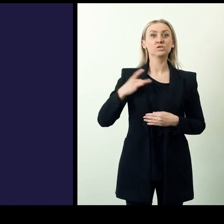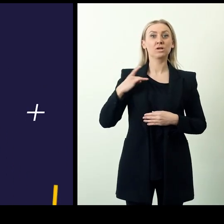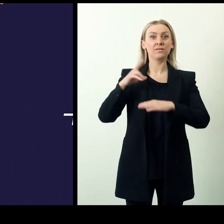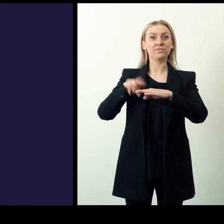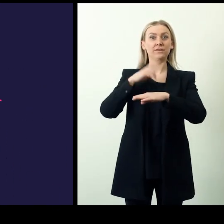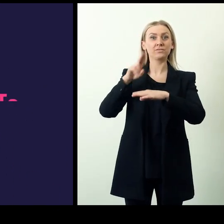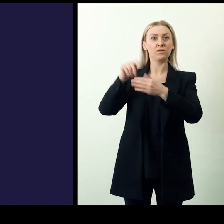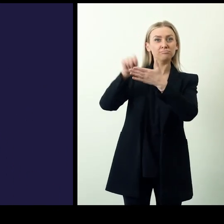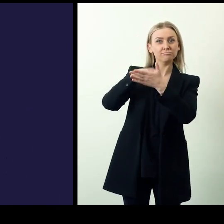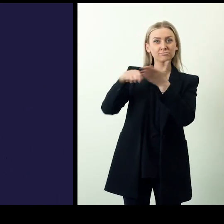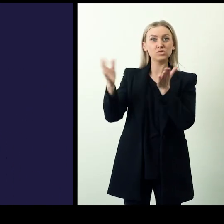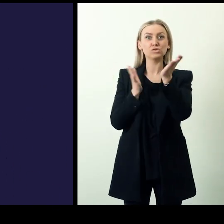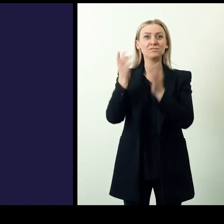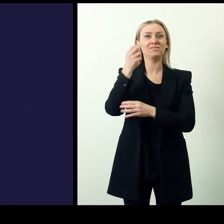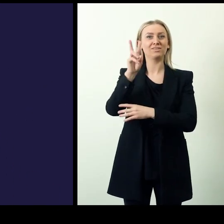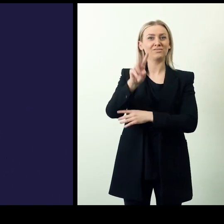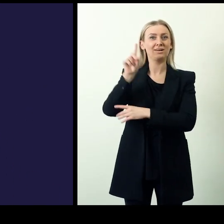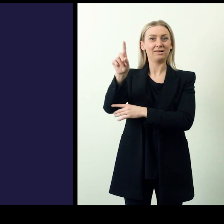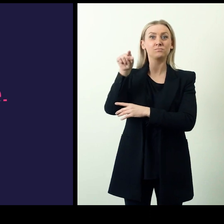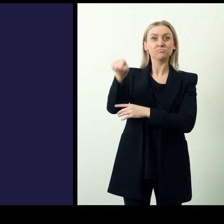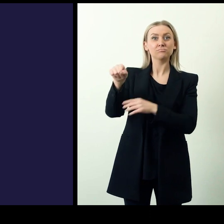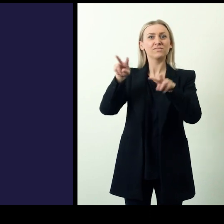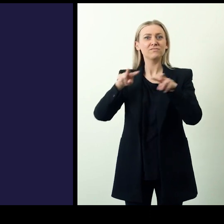In 2021, Chile's National Electoral Service SERVEL,